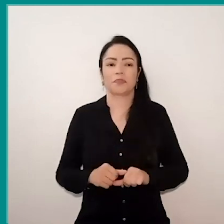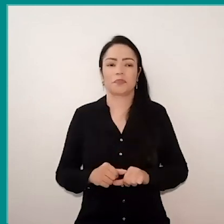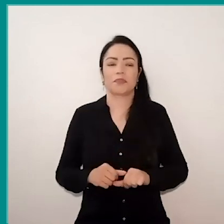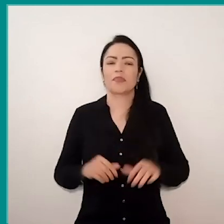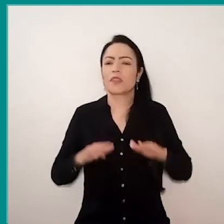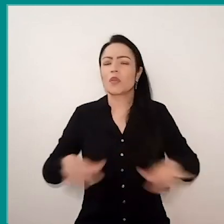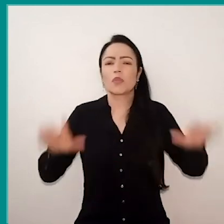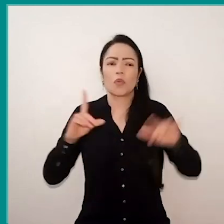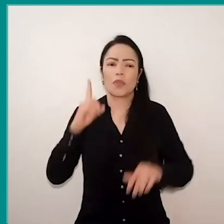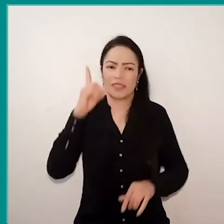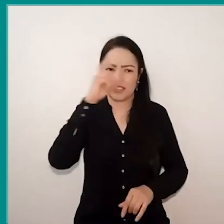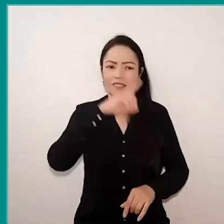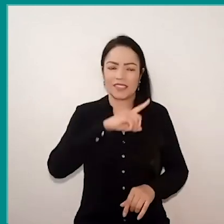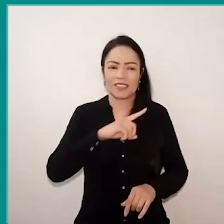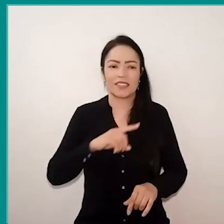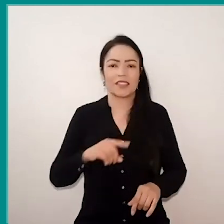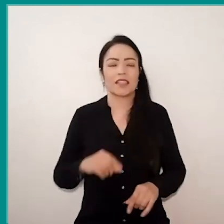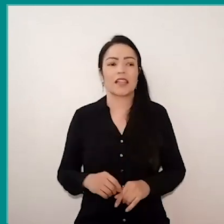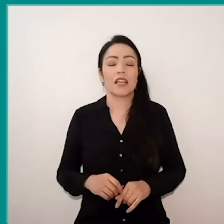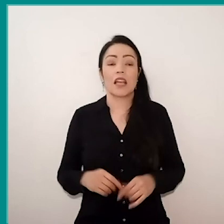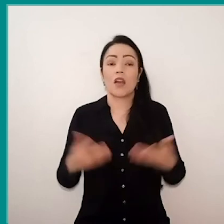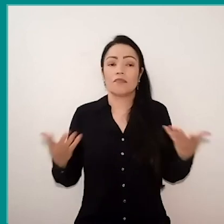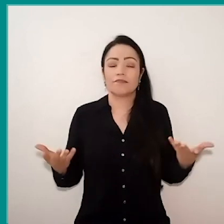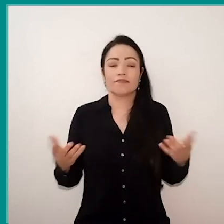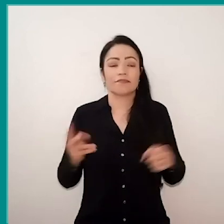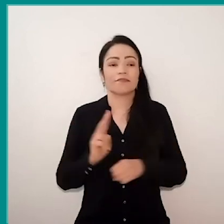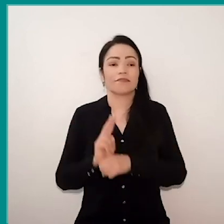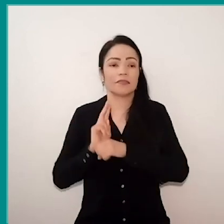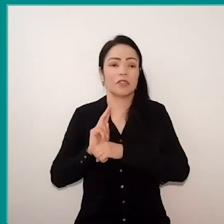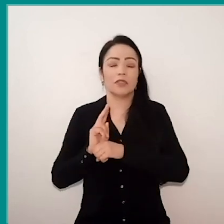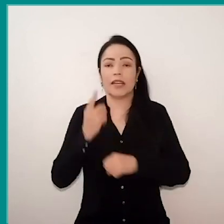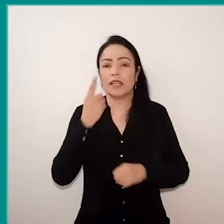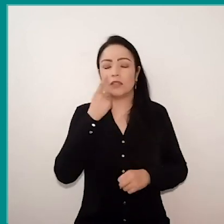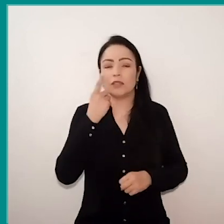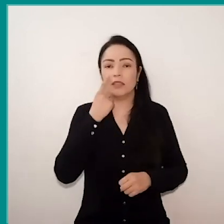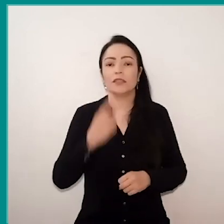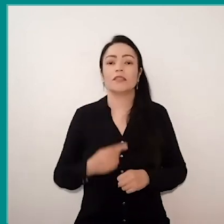belief is needed. I stay owe this question of websites or…